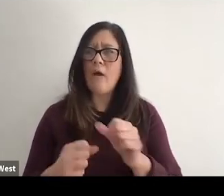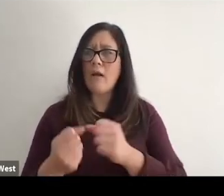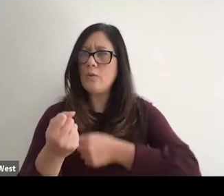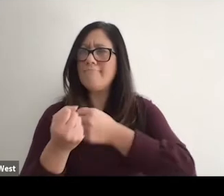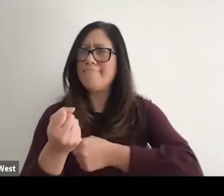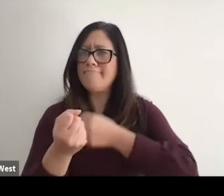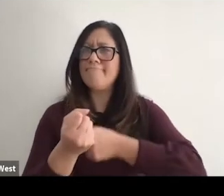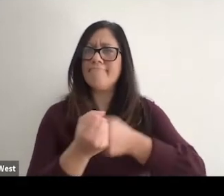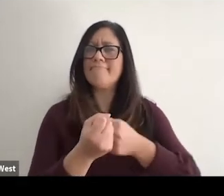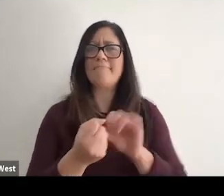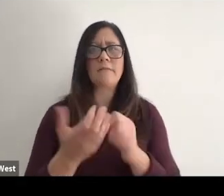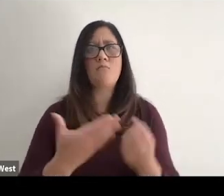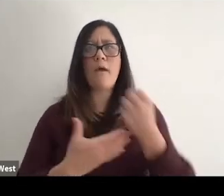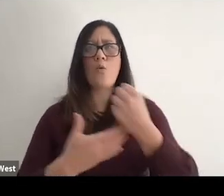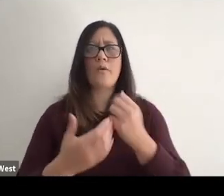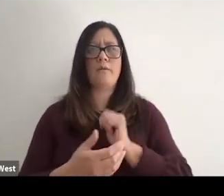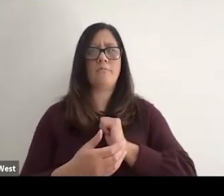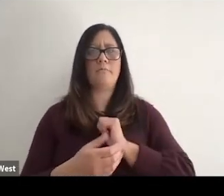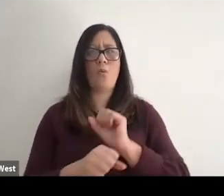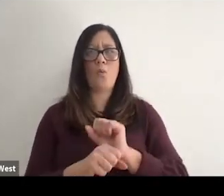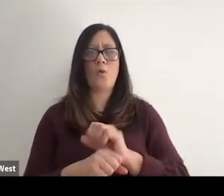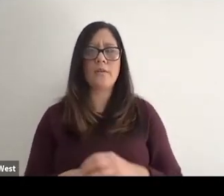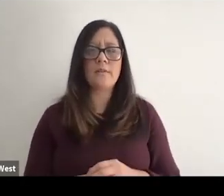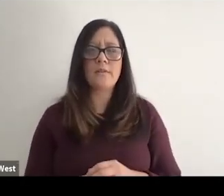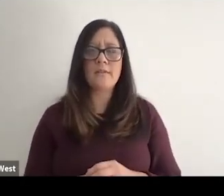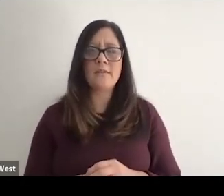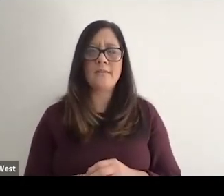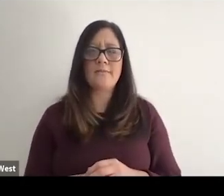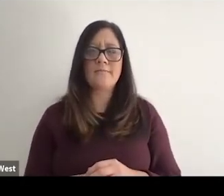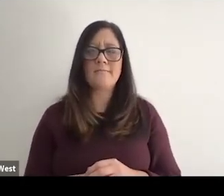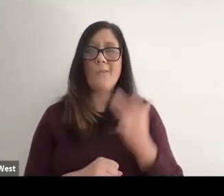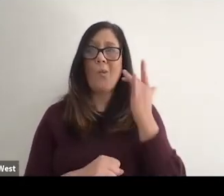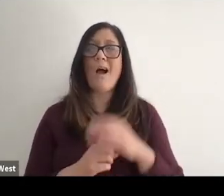advocacy priority within my own work. So much of it is because our entire